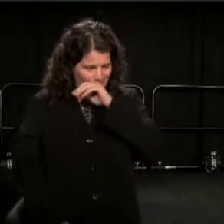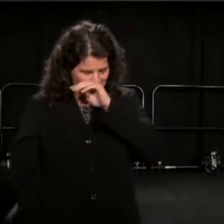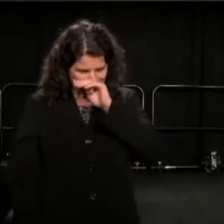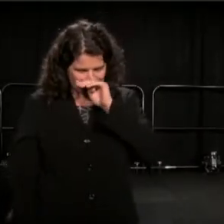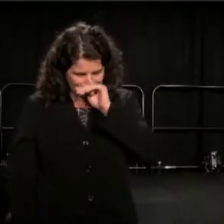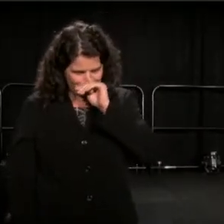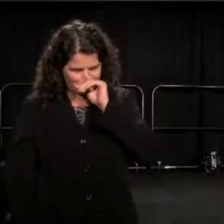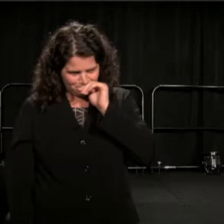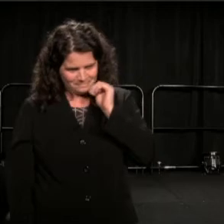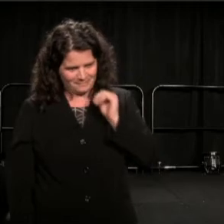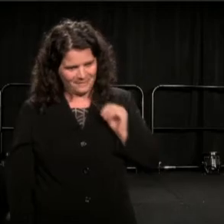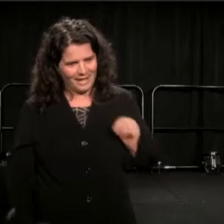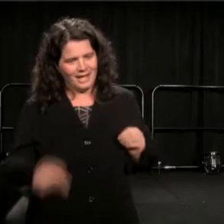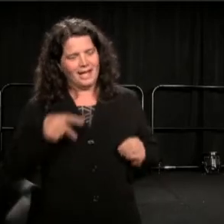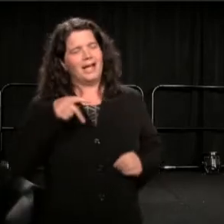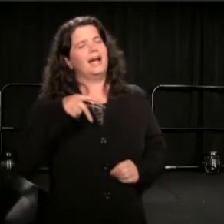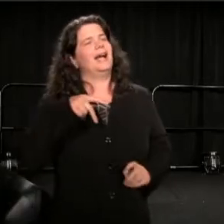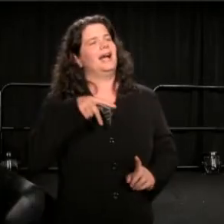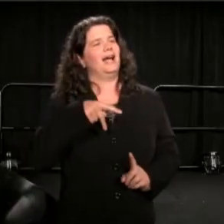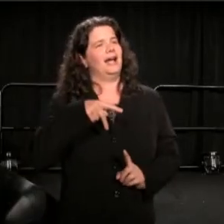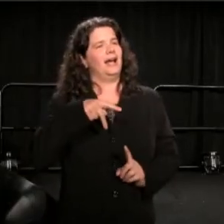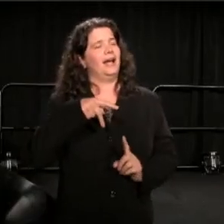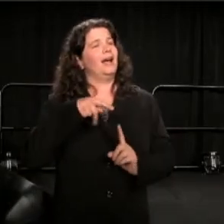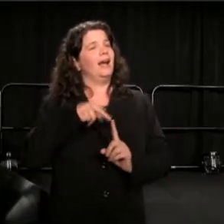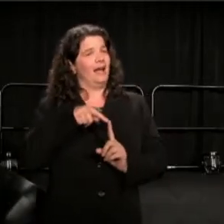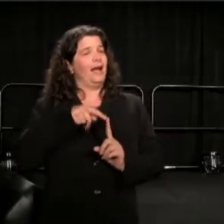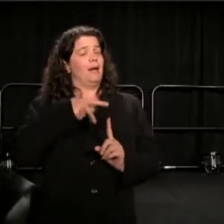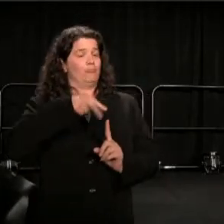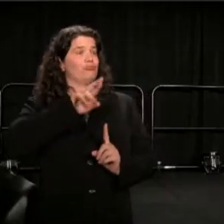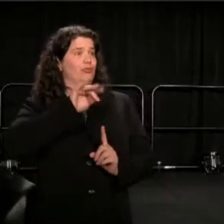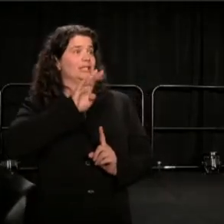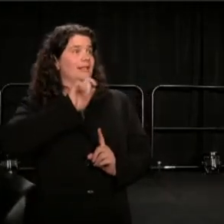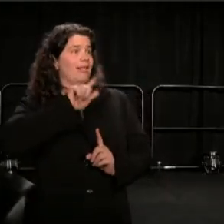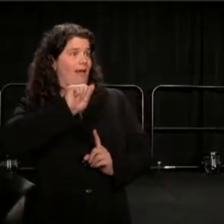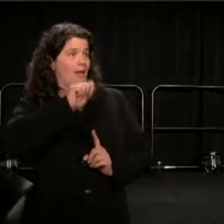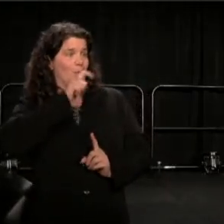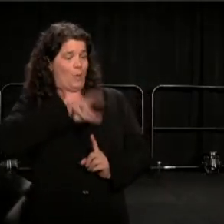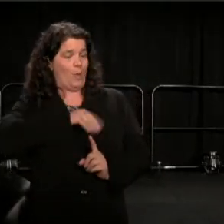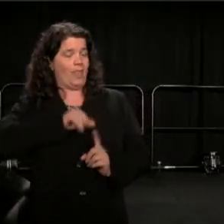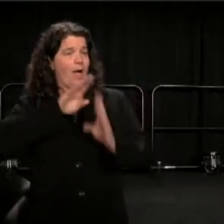learnt during my stay, had slaves and their owners, during the 19th Century.